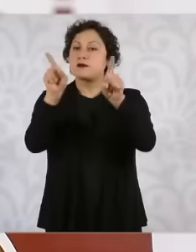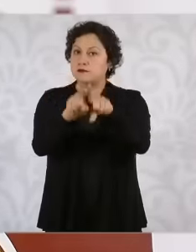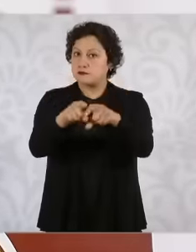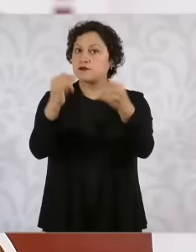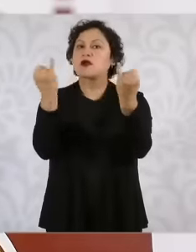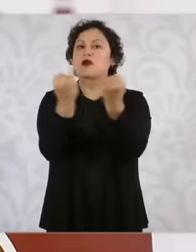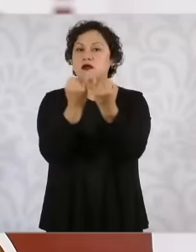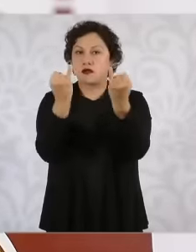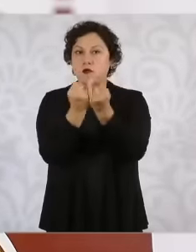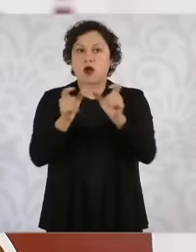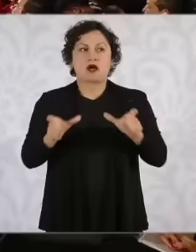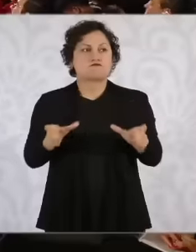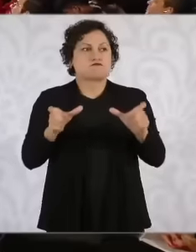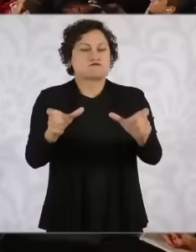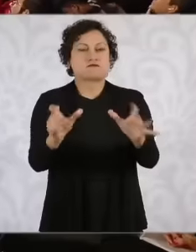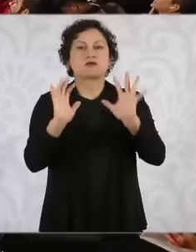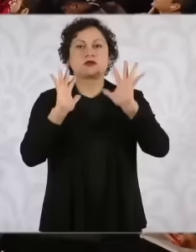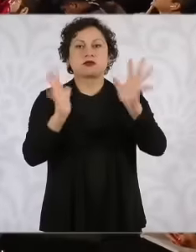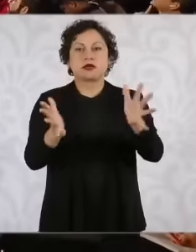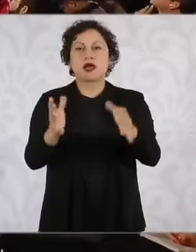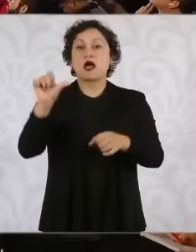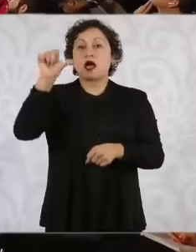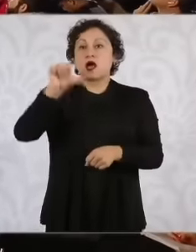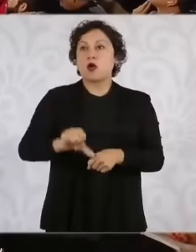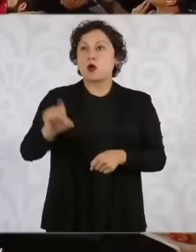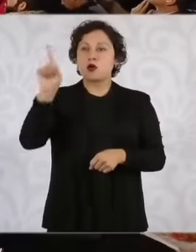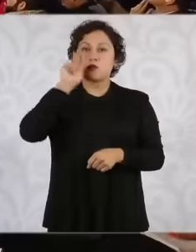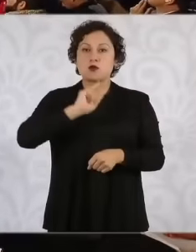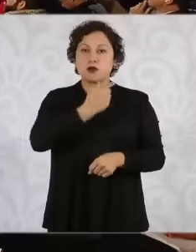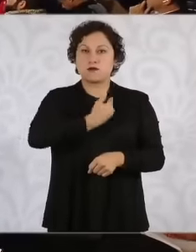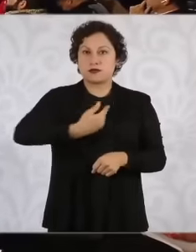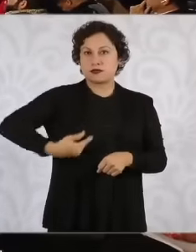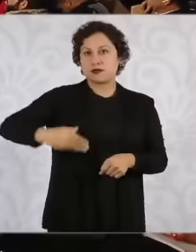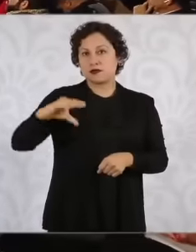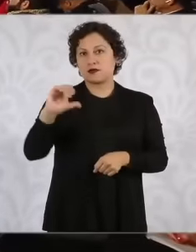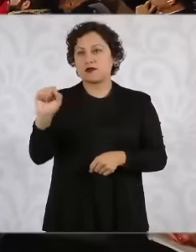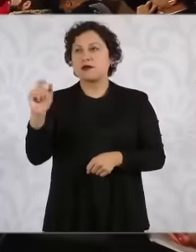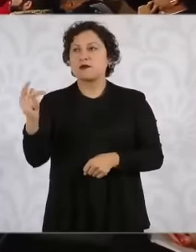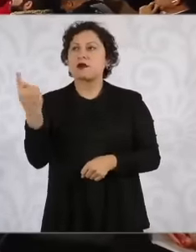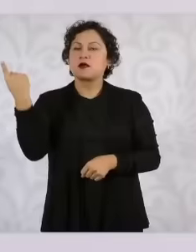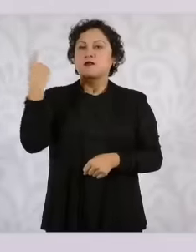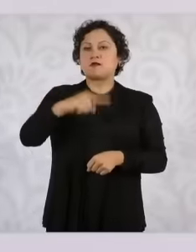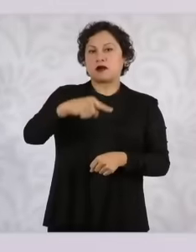general secretary and his servant on instructions from President Claudia Sh to Culiacán well the